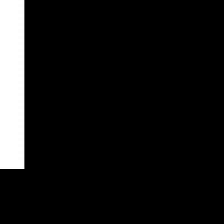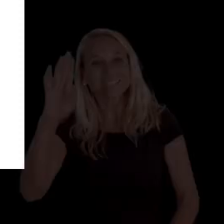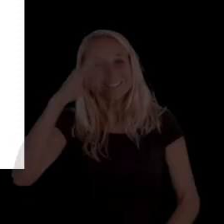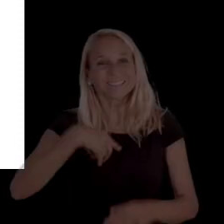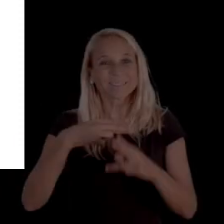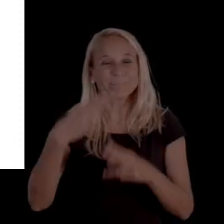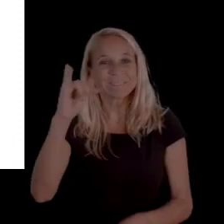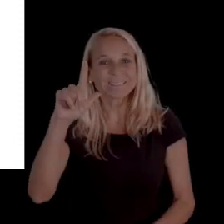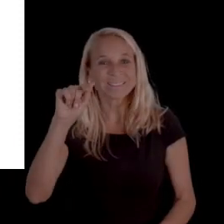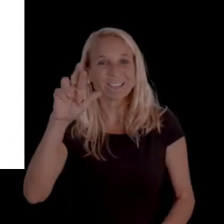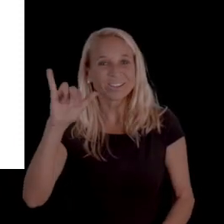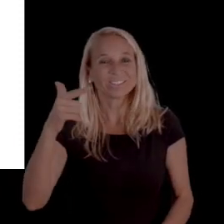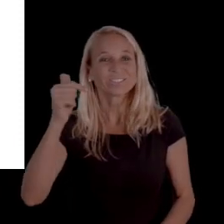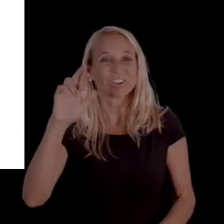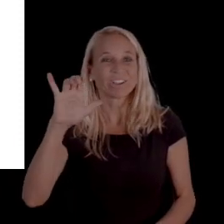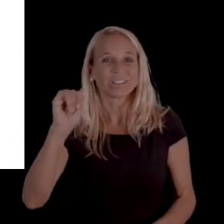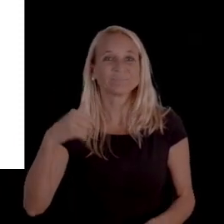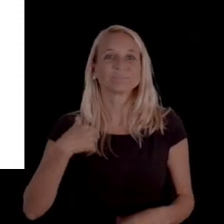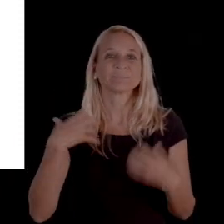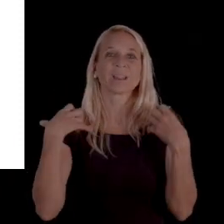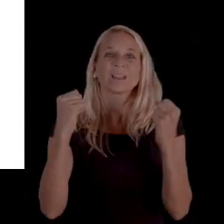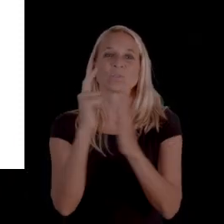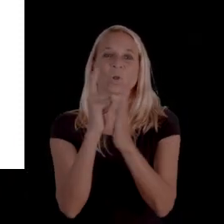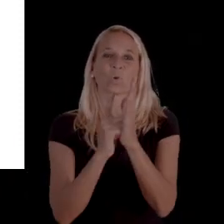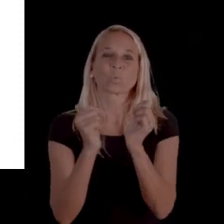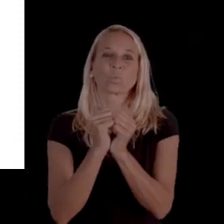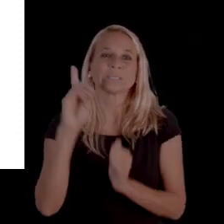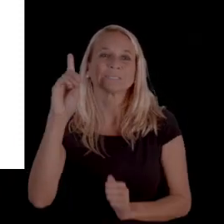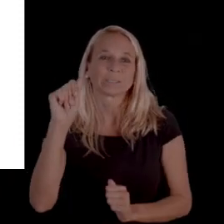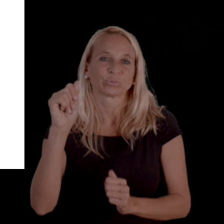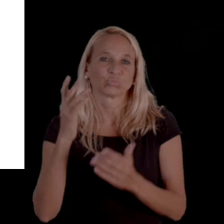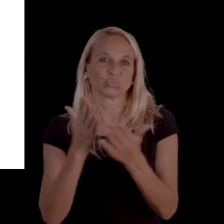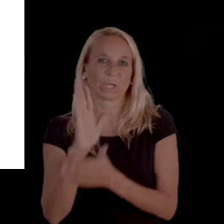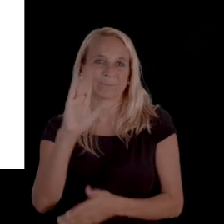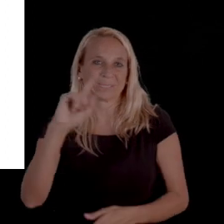Hello, my name is Hillary Garcia. I'm a Healthcare Attorney with Disability Rights Texas.